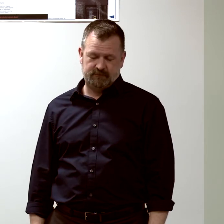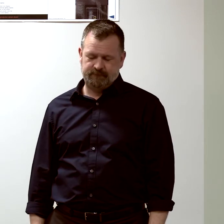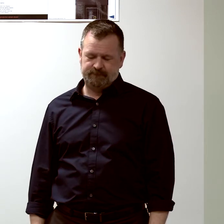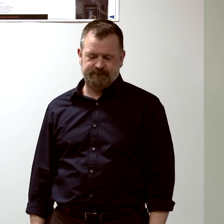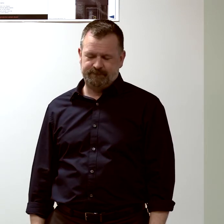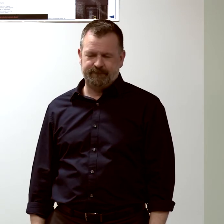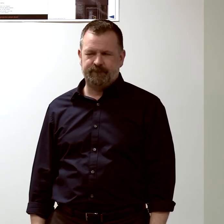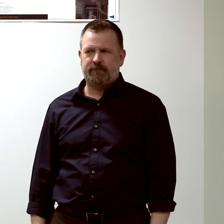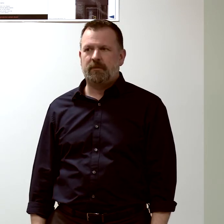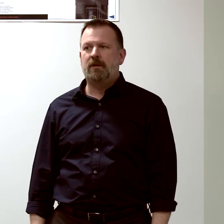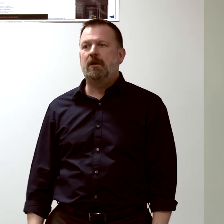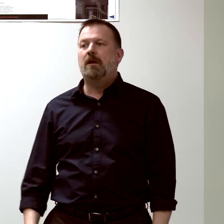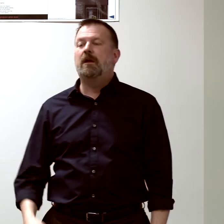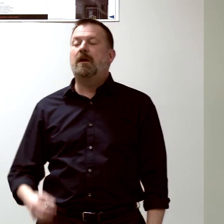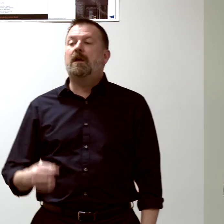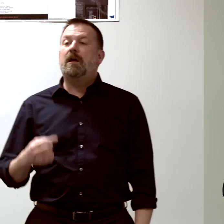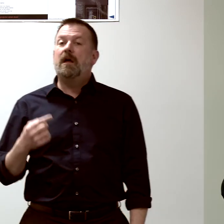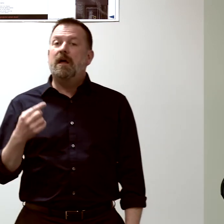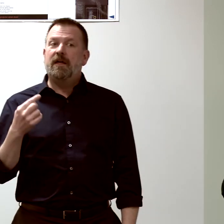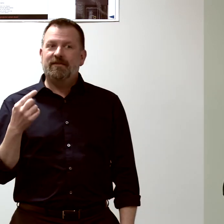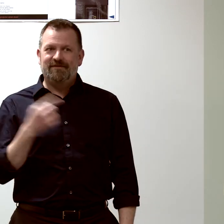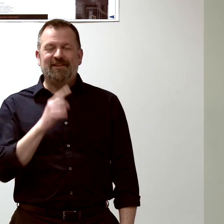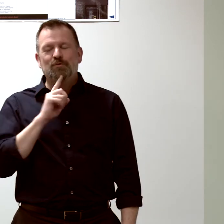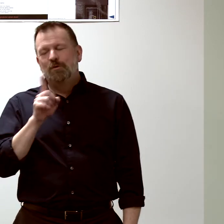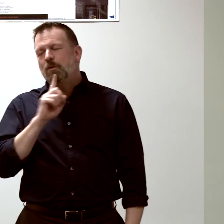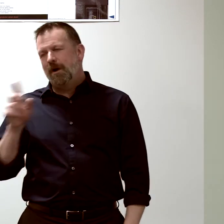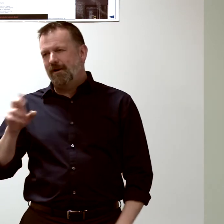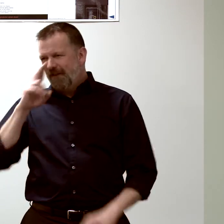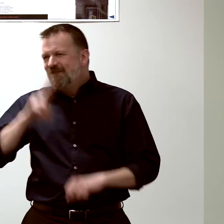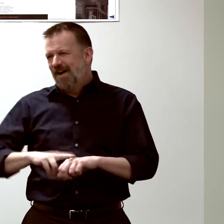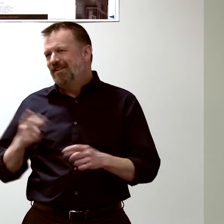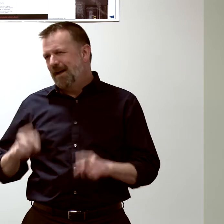because this is really where the fun is happening.